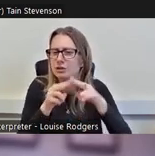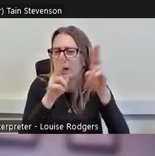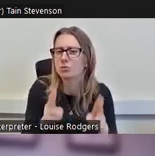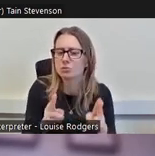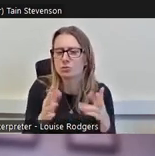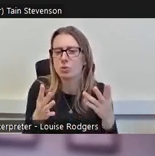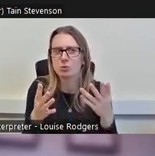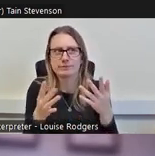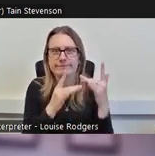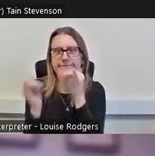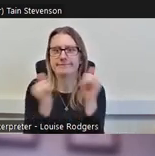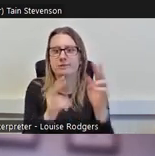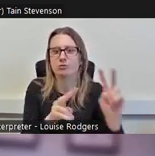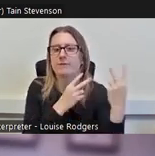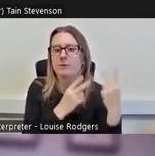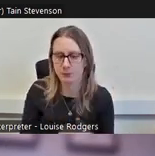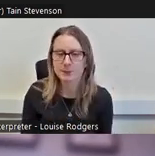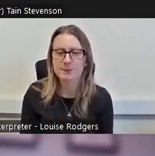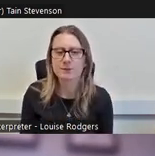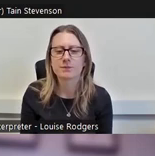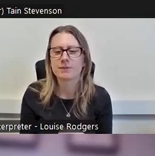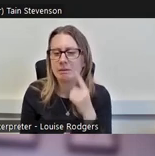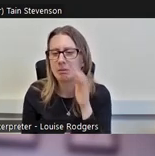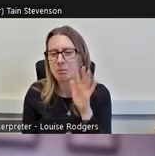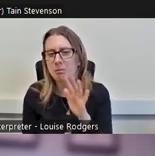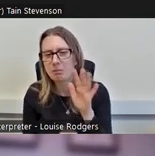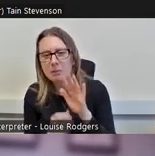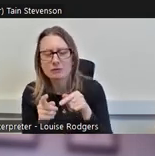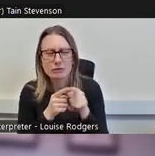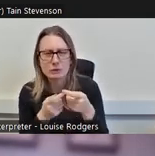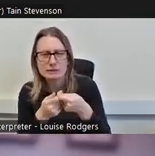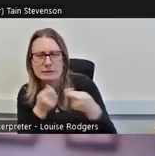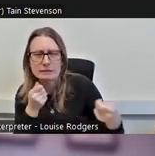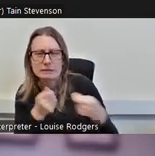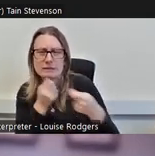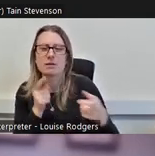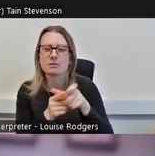is reviewed next, just around maybe building out those definitions a little bit more so that we